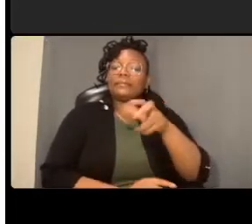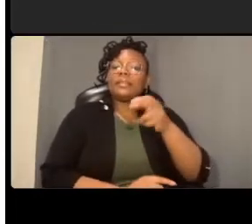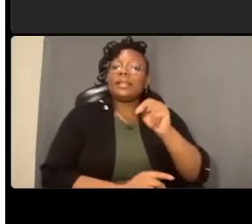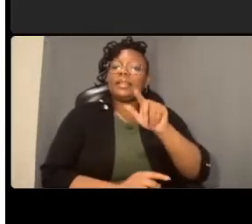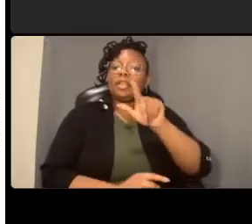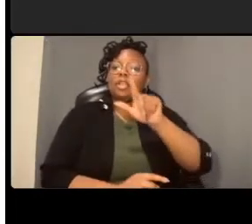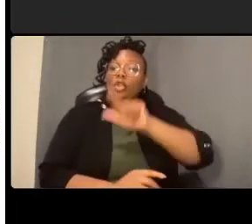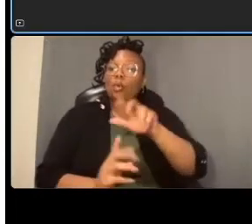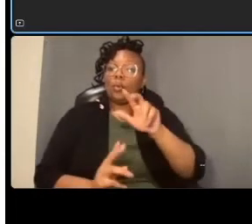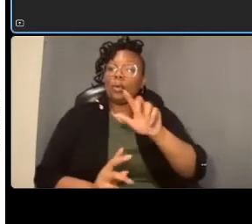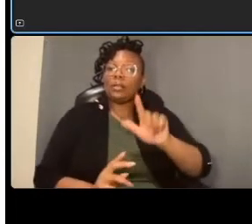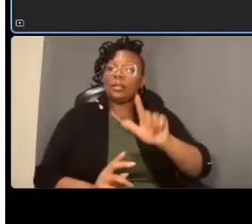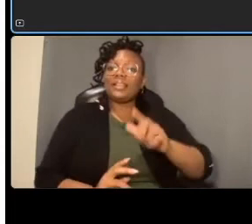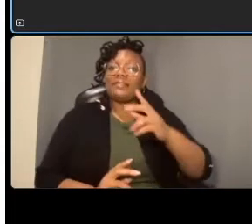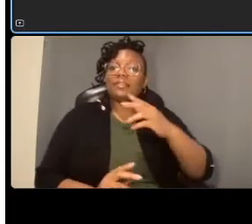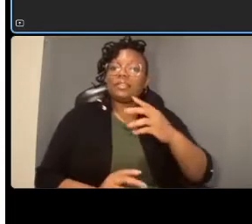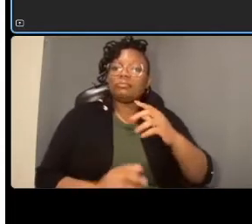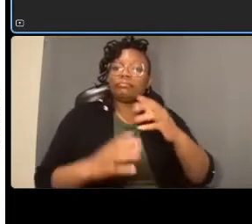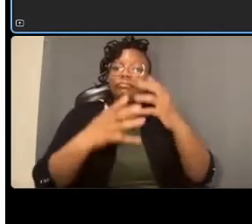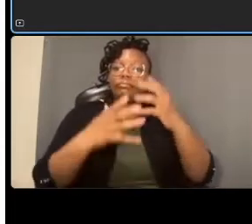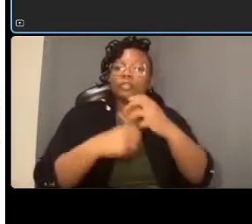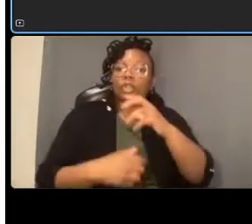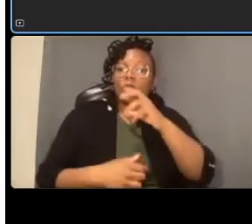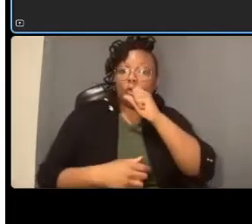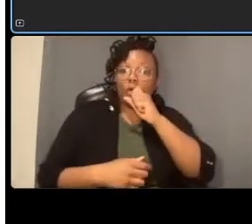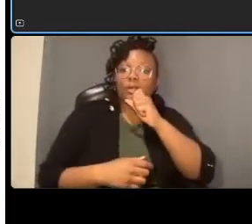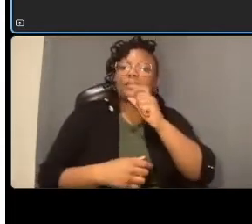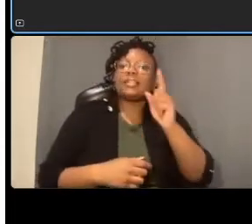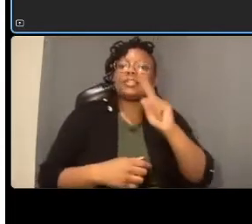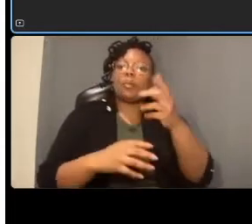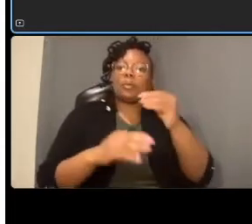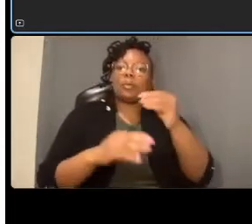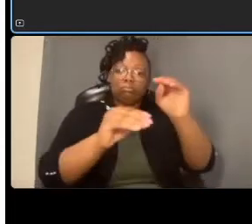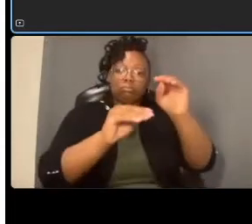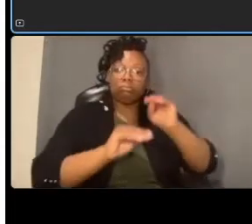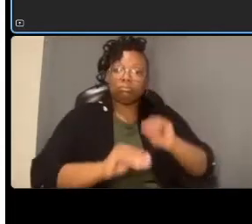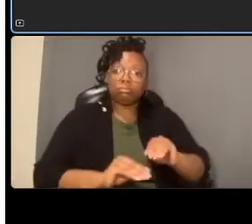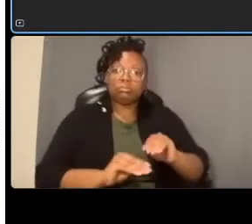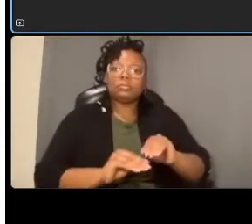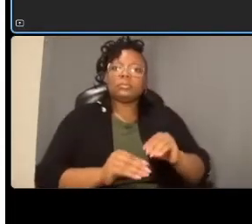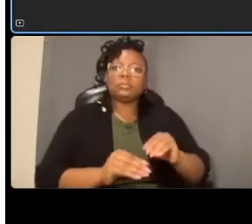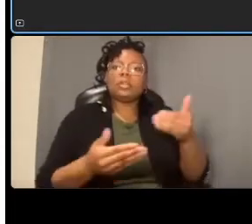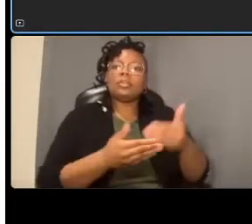pushing those a little closer to the signal um in court and coordination with with lamada's uh